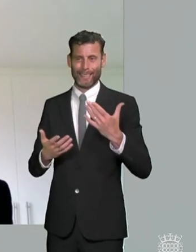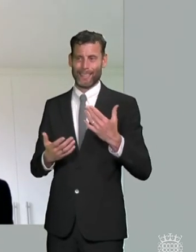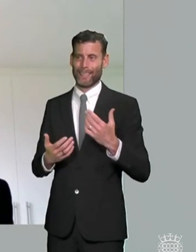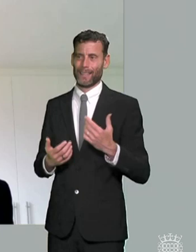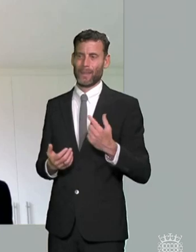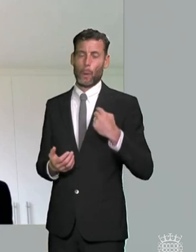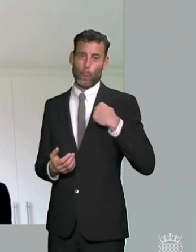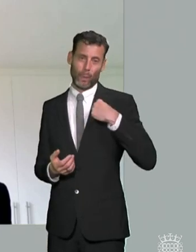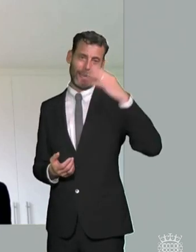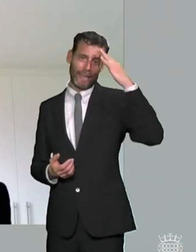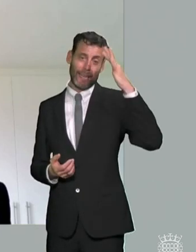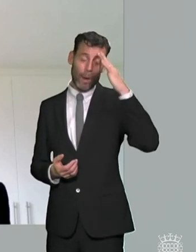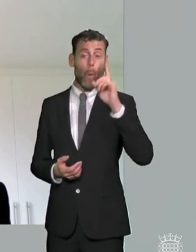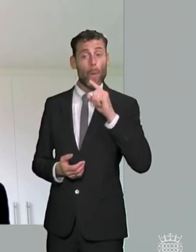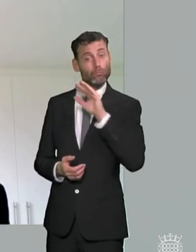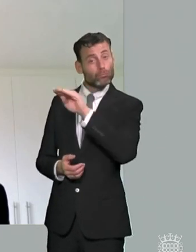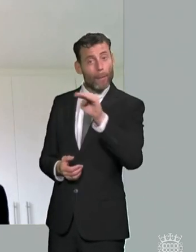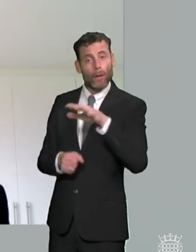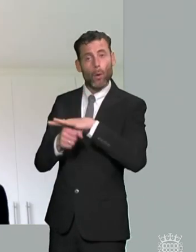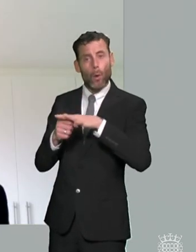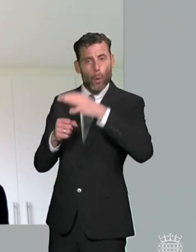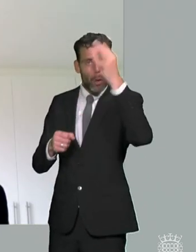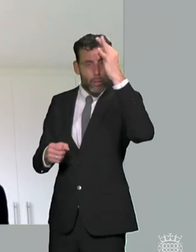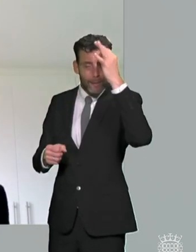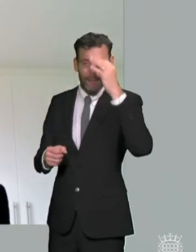that we would say to local authorities is the key principle and when you're considering somebody